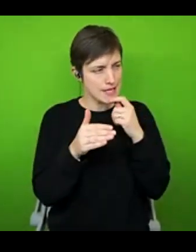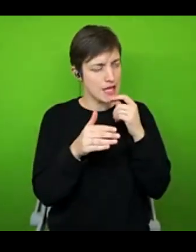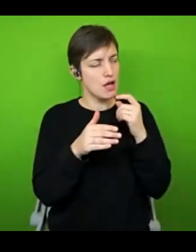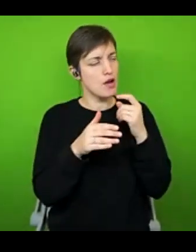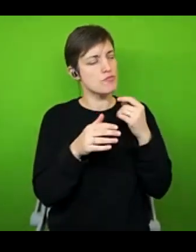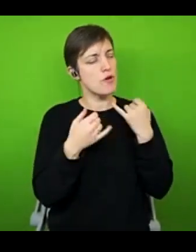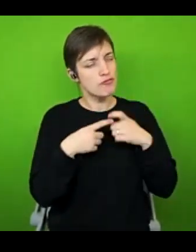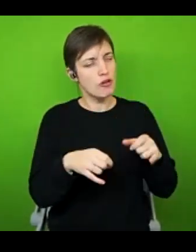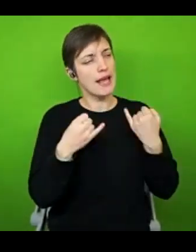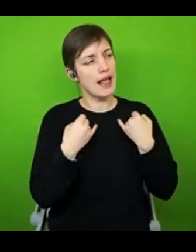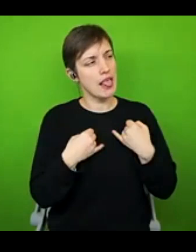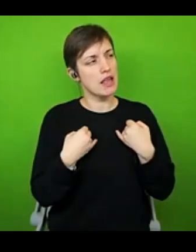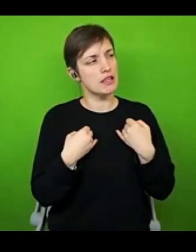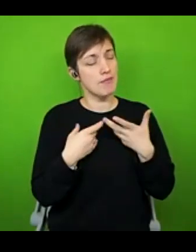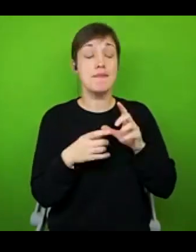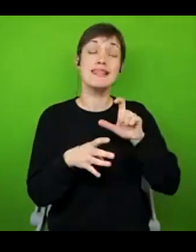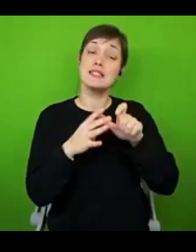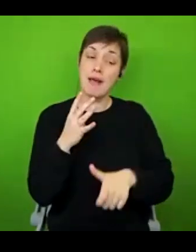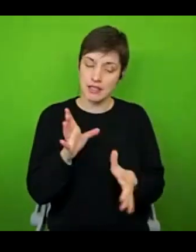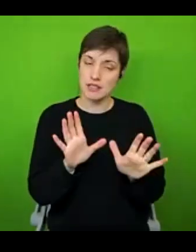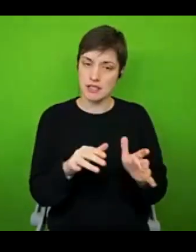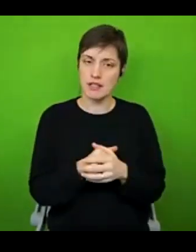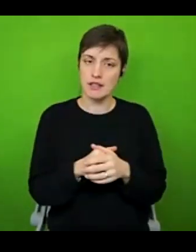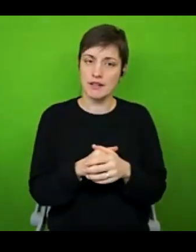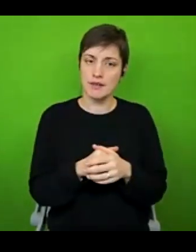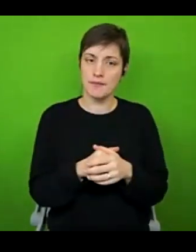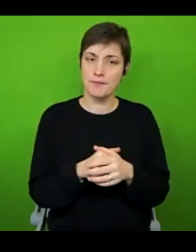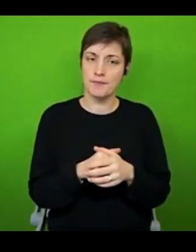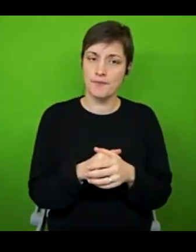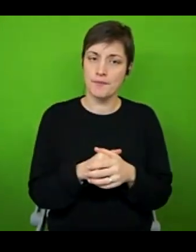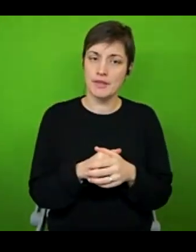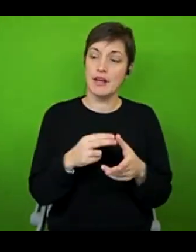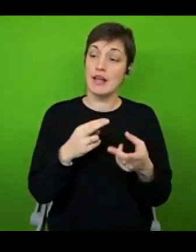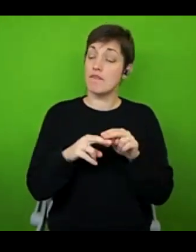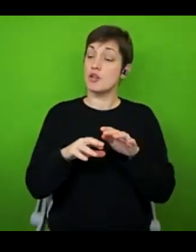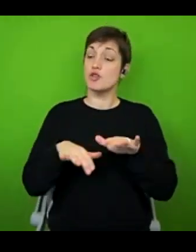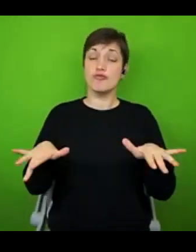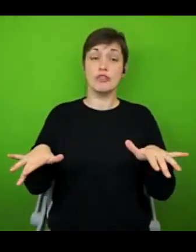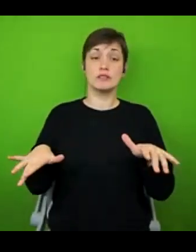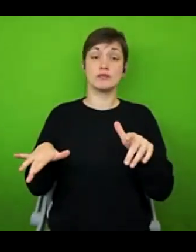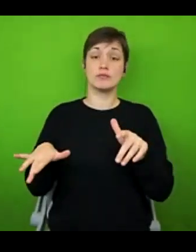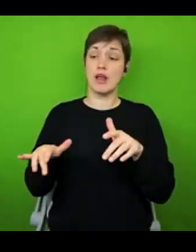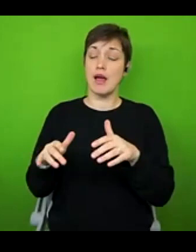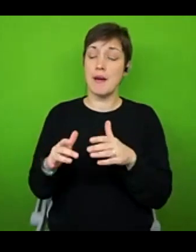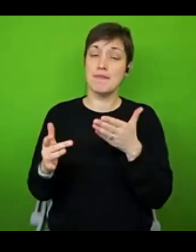There's, if you've got children who are sort of middle grade age and they're readers, there's some really great middle grade books at the minute, there's 'The